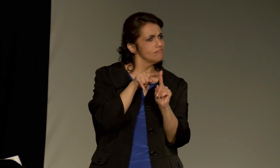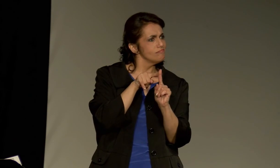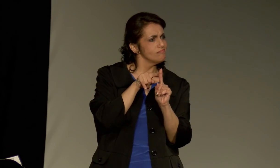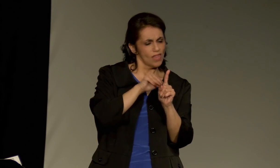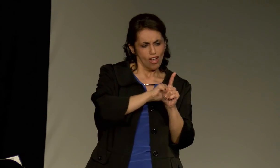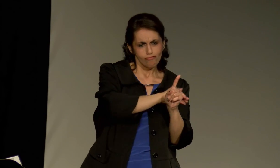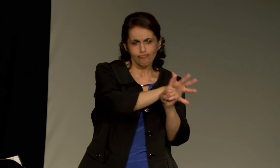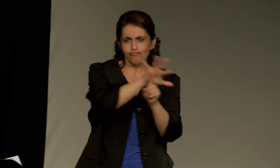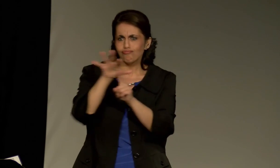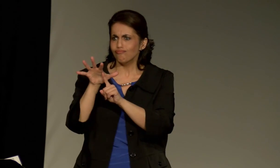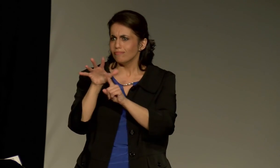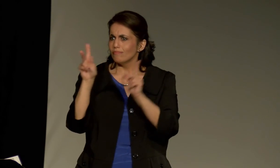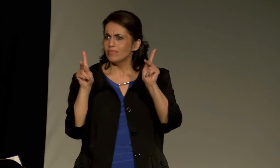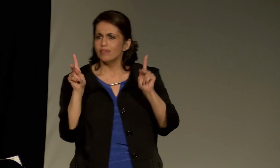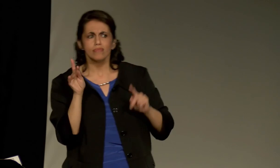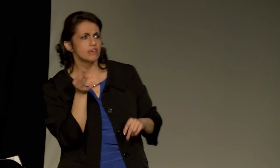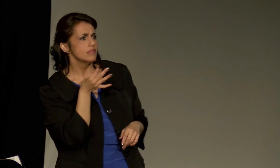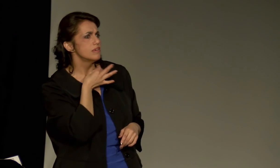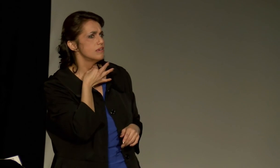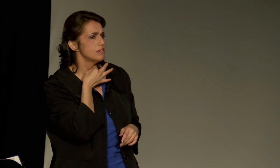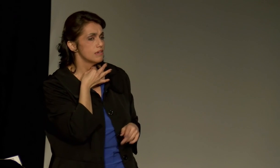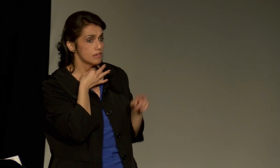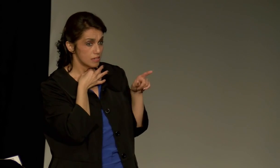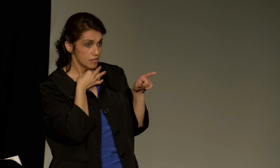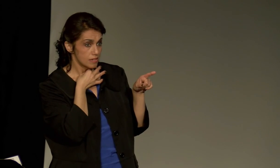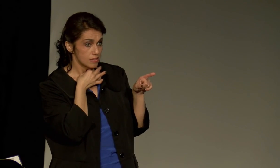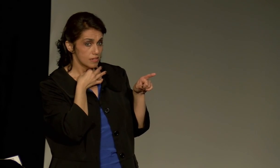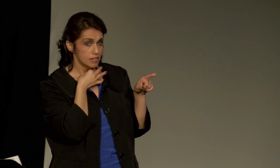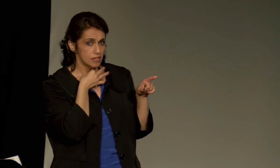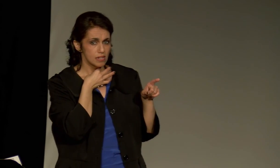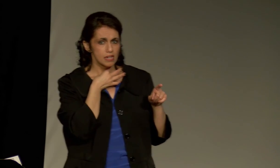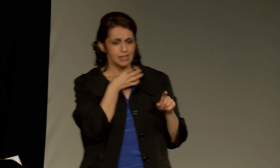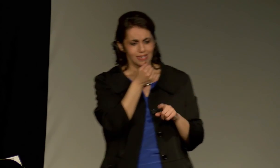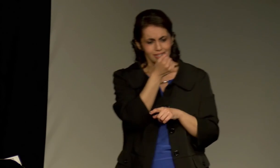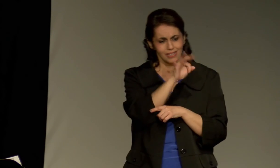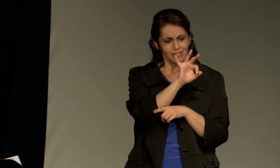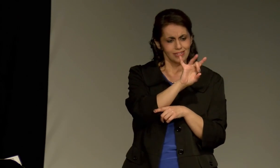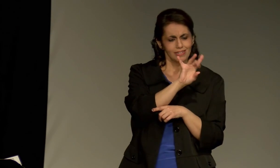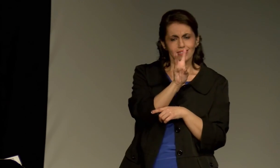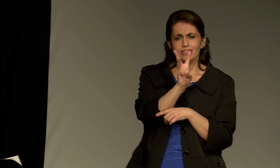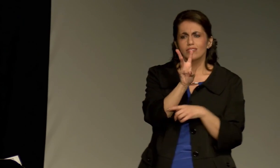The media plays a significant role in people's perceptions and in people's interest.